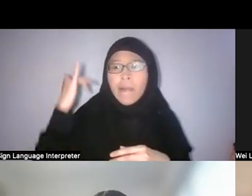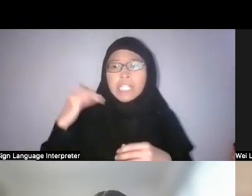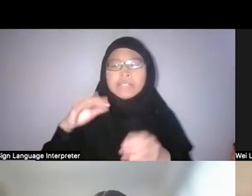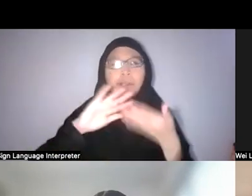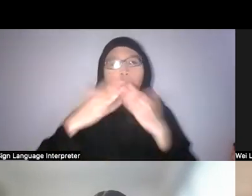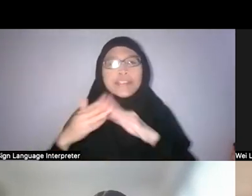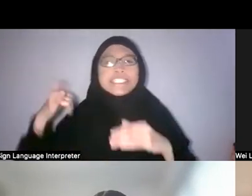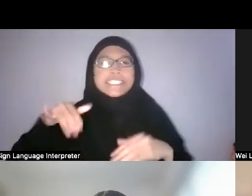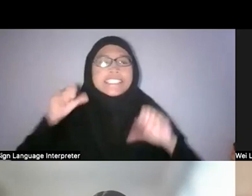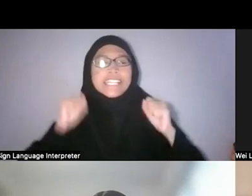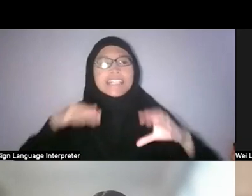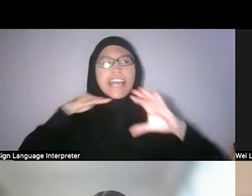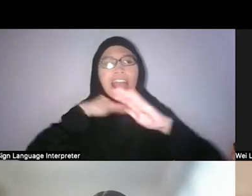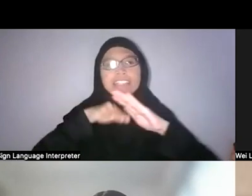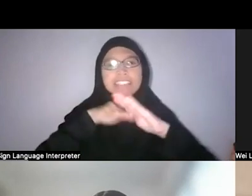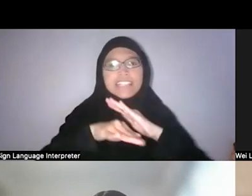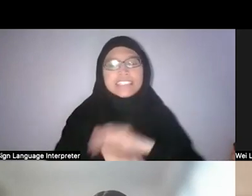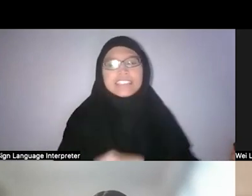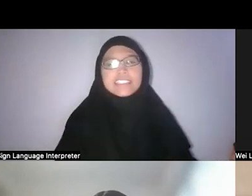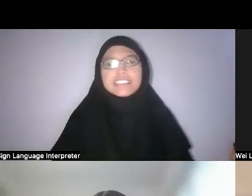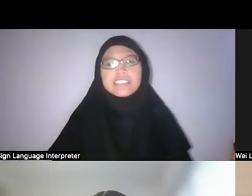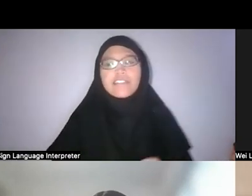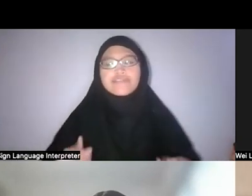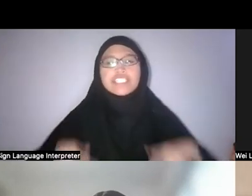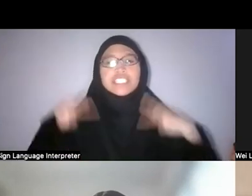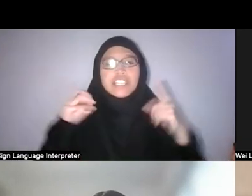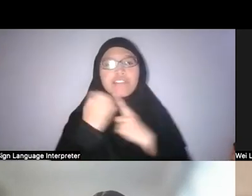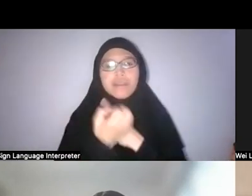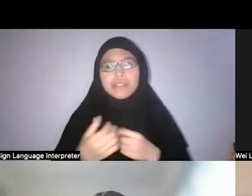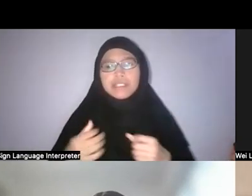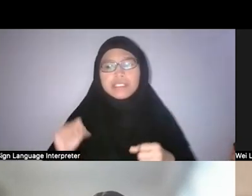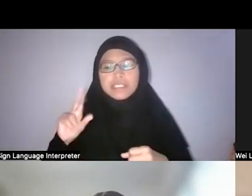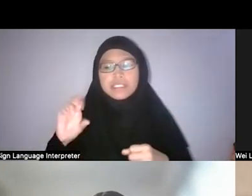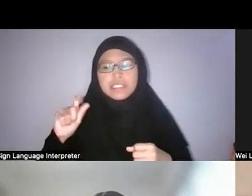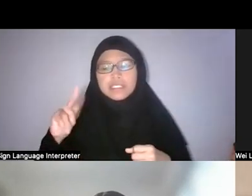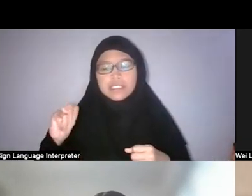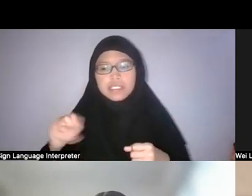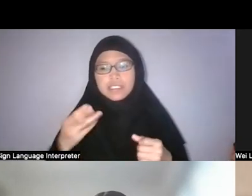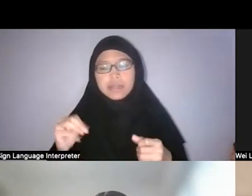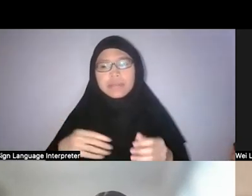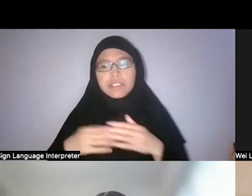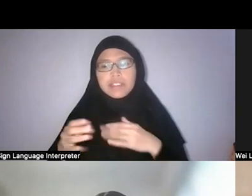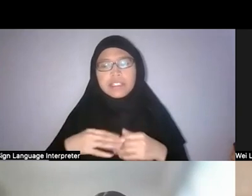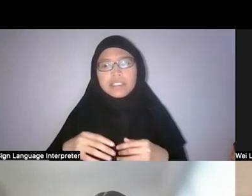to the physical environments that sustained them right? Even during the British period actually, quite a lot of the areas in—